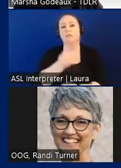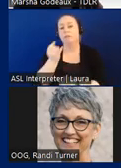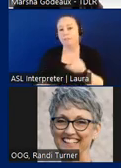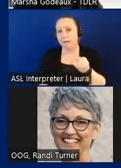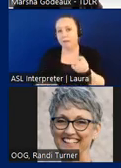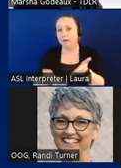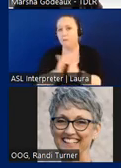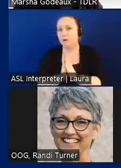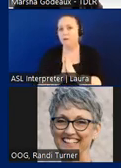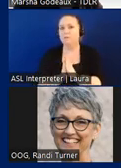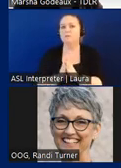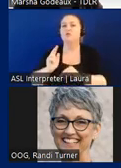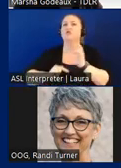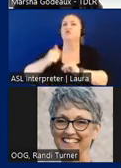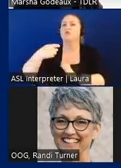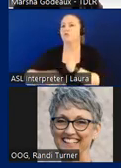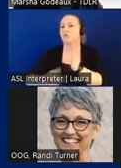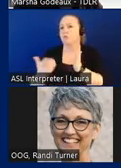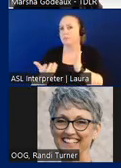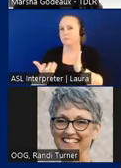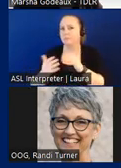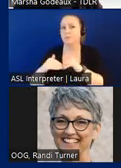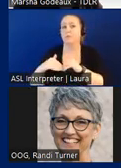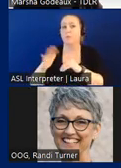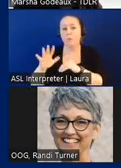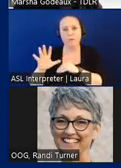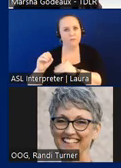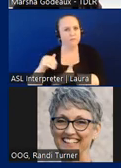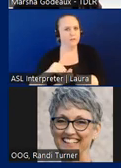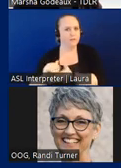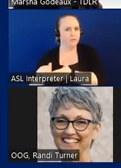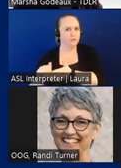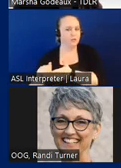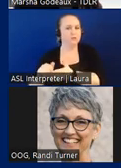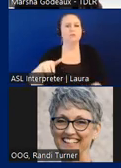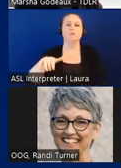is what is the construction cost, over fifty thousand dollars? Yes, it must be registered,